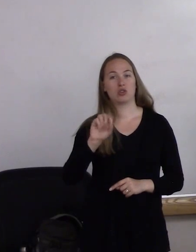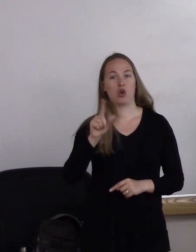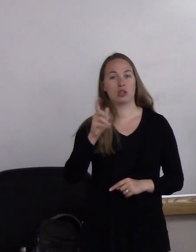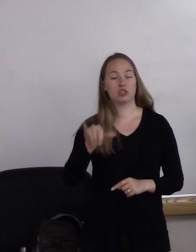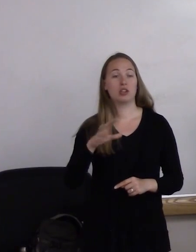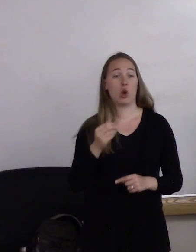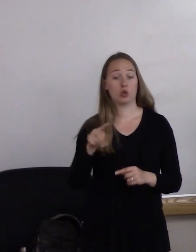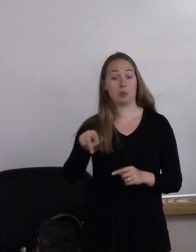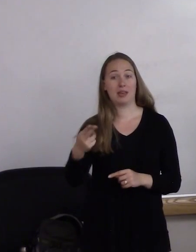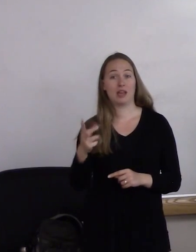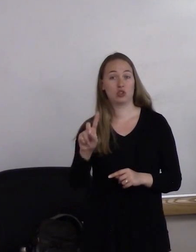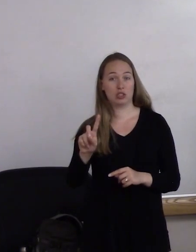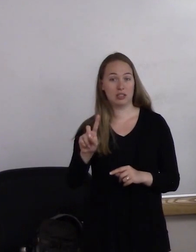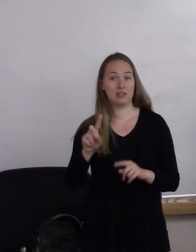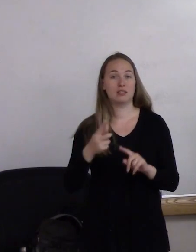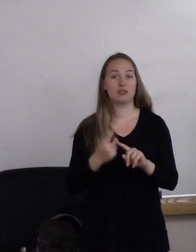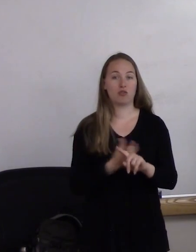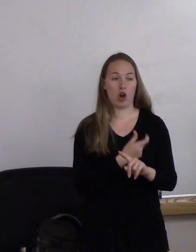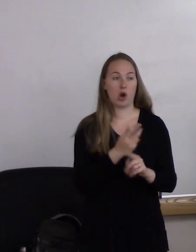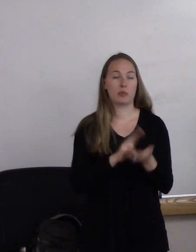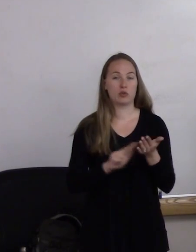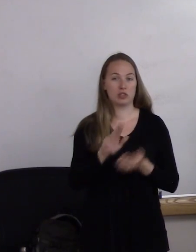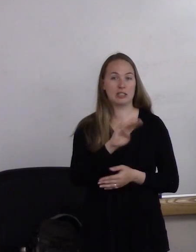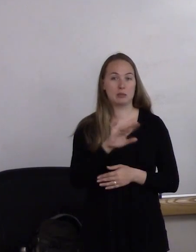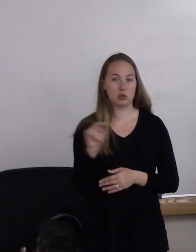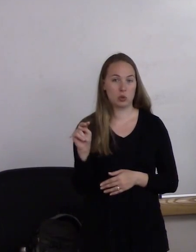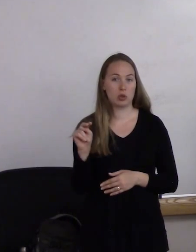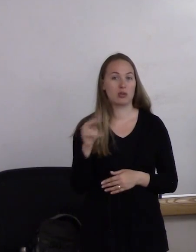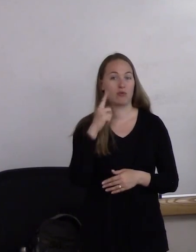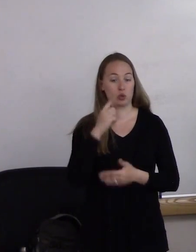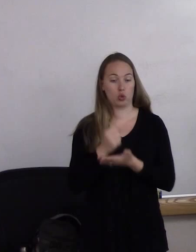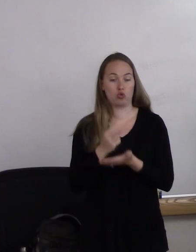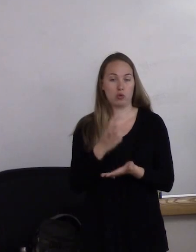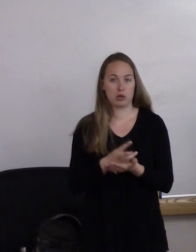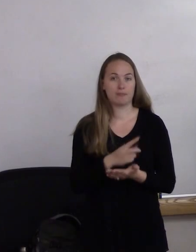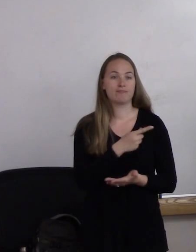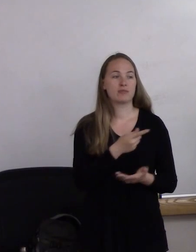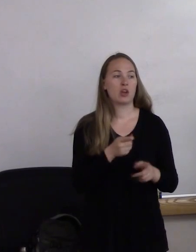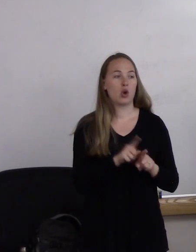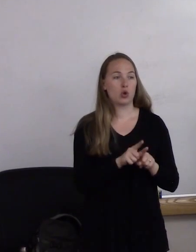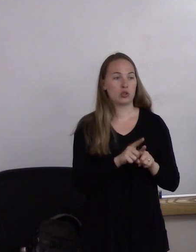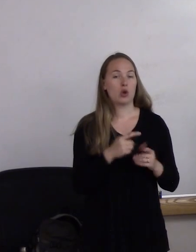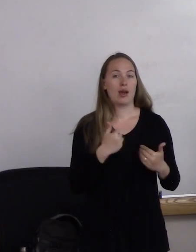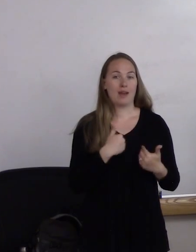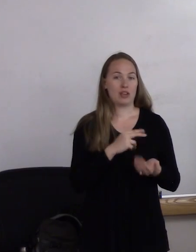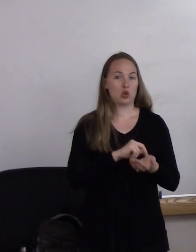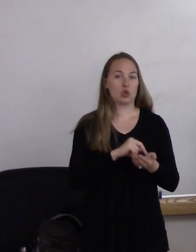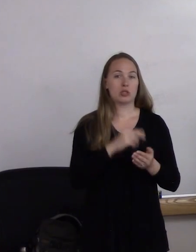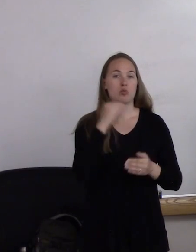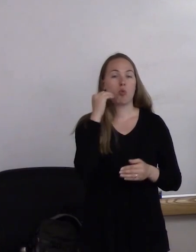from the University of Minnesota. He also holds a nursing home administrator's license